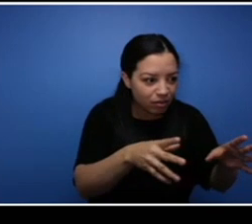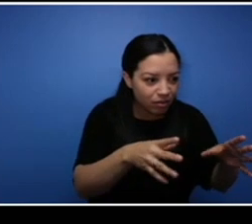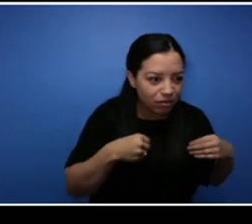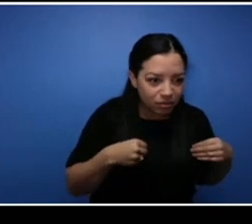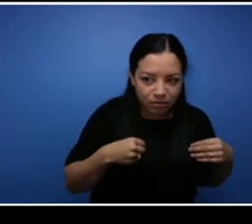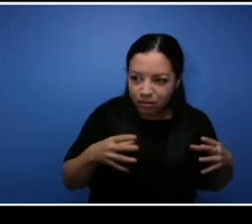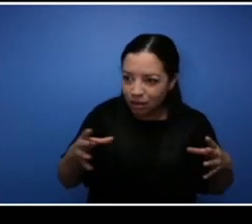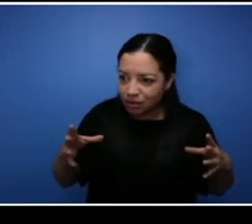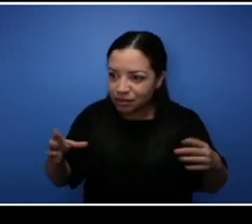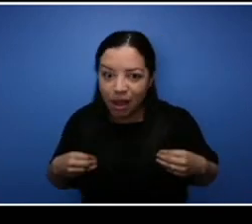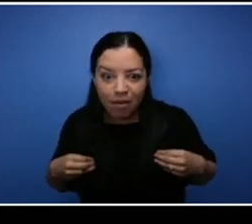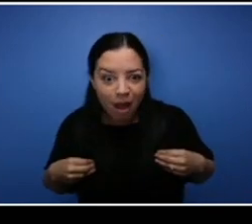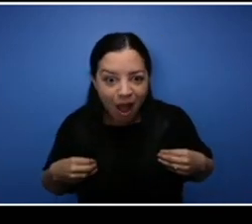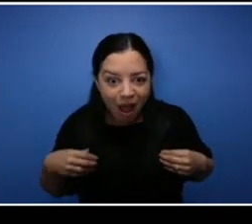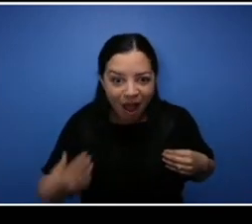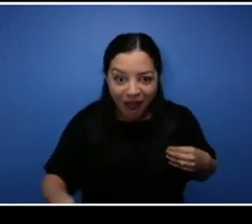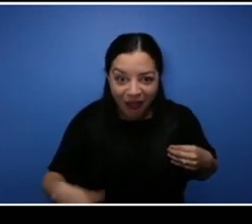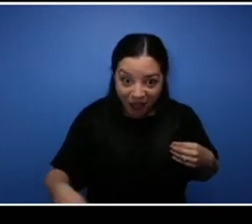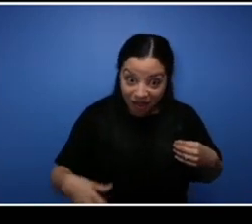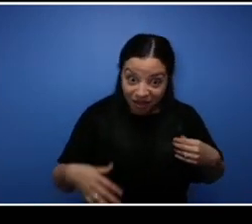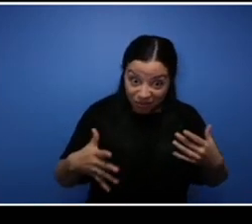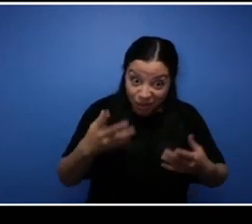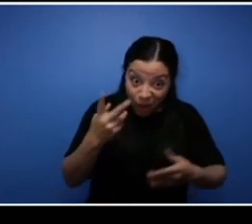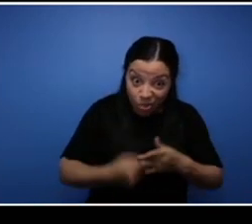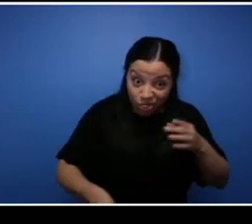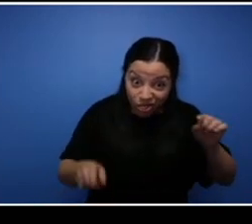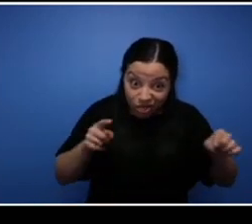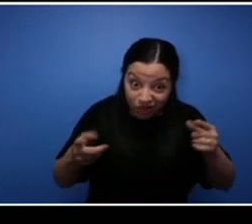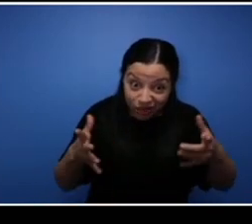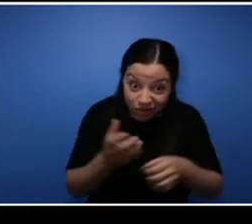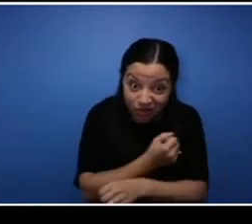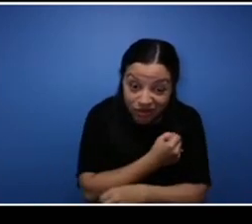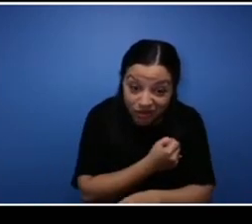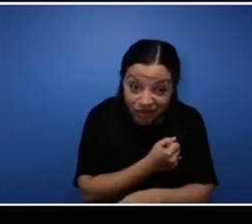it you know I go to the meeting and they're saying me like Carvery's, they don't do line